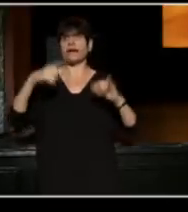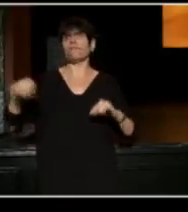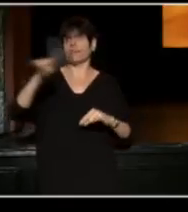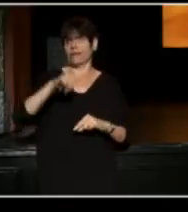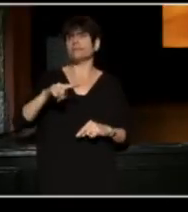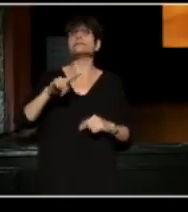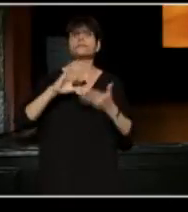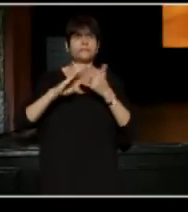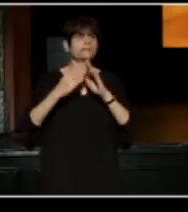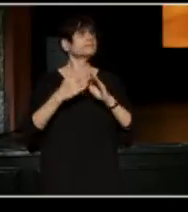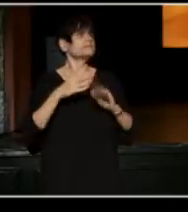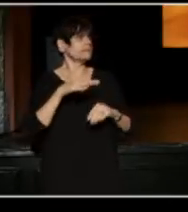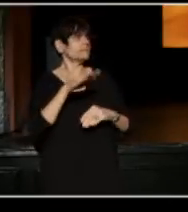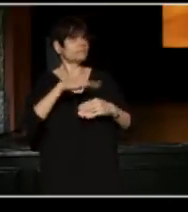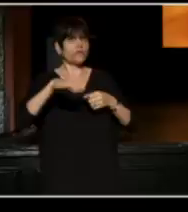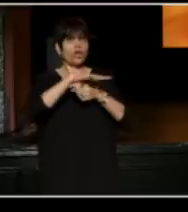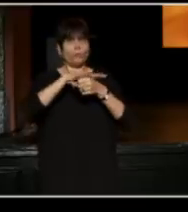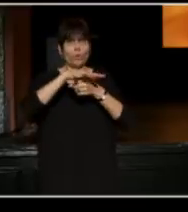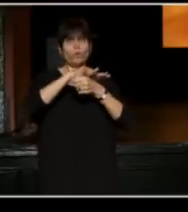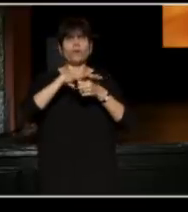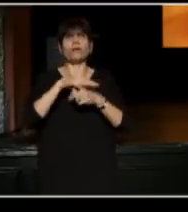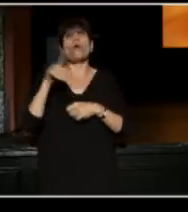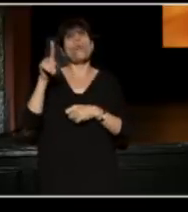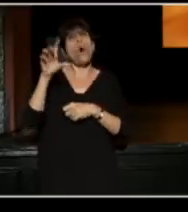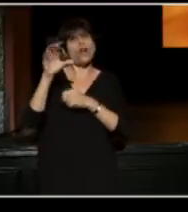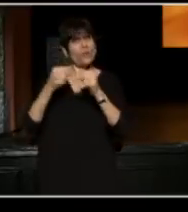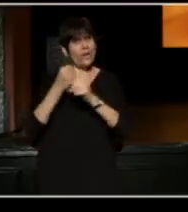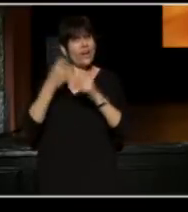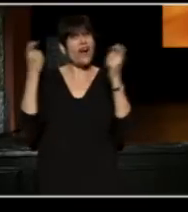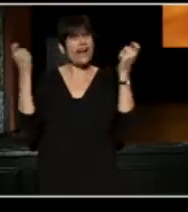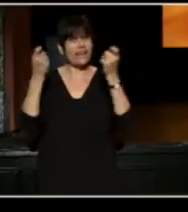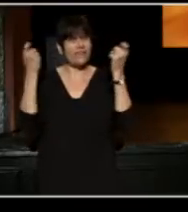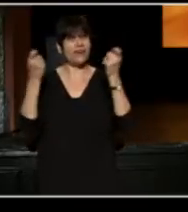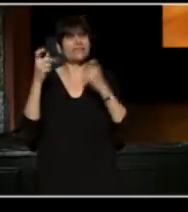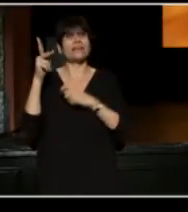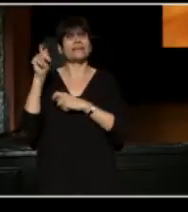which itself is celebrating the 100 Year Anniversary's of Karamu House,